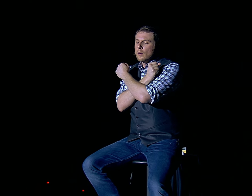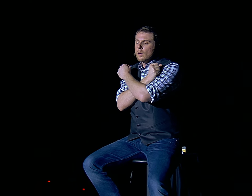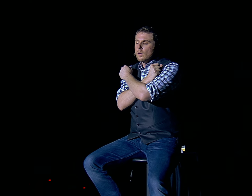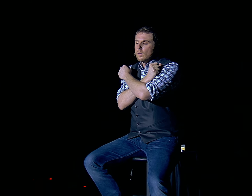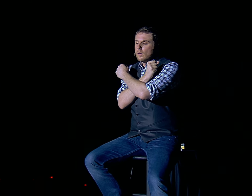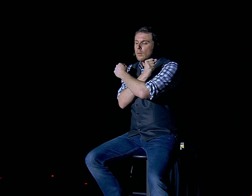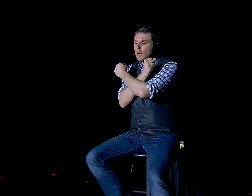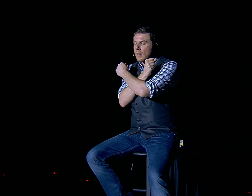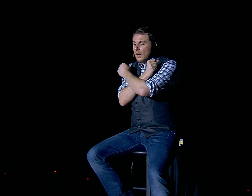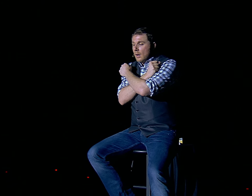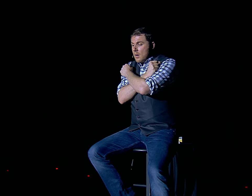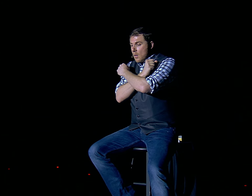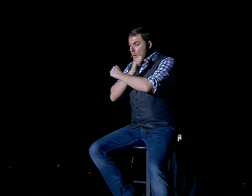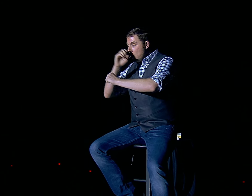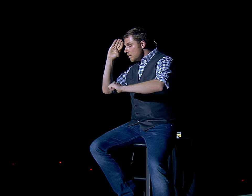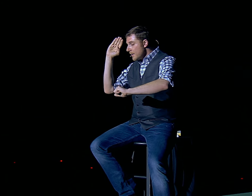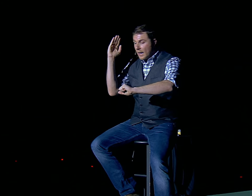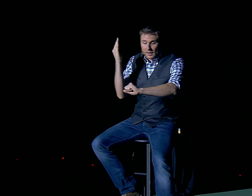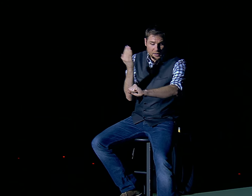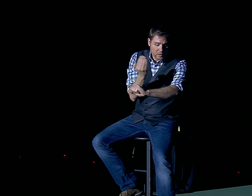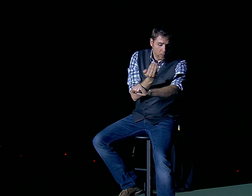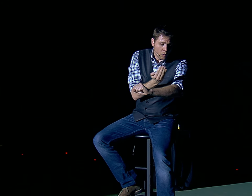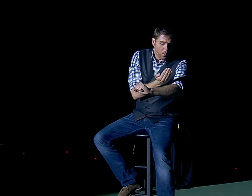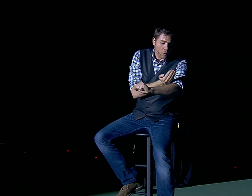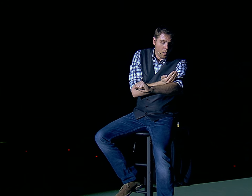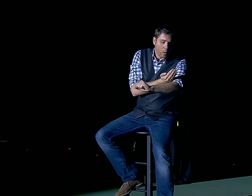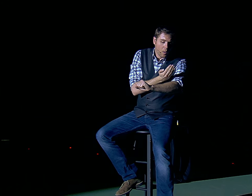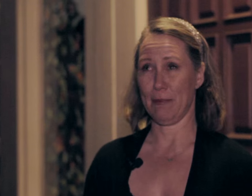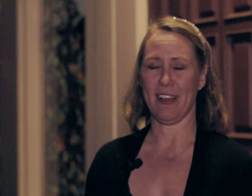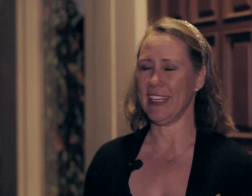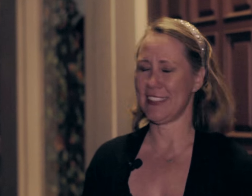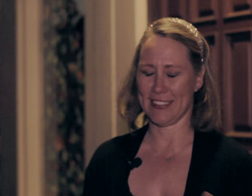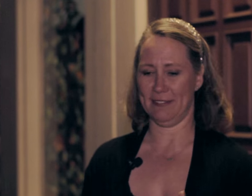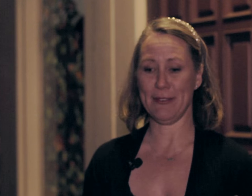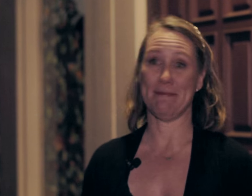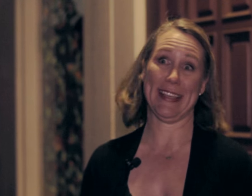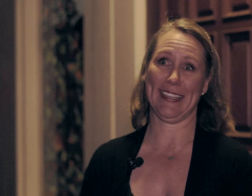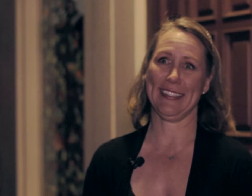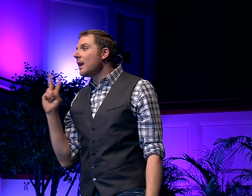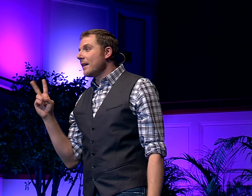I didn't know where I belonged... (voice breaks) ...and to be there and to find that moment where he really found where he belonged, I just... It was amazing.